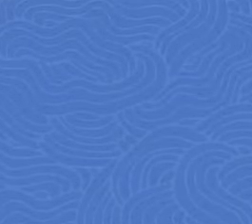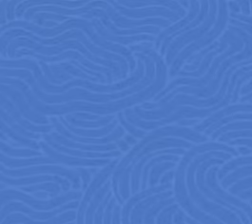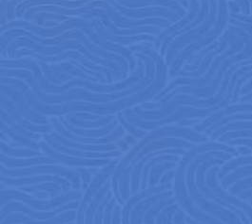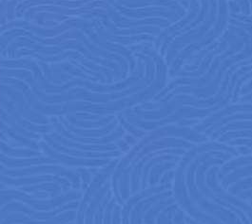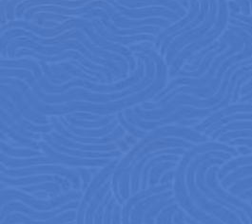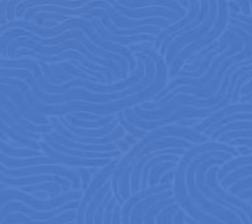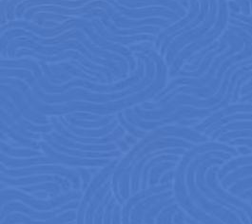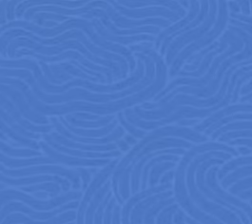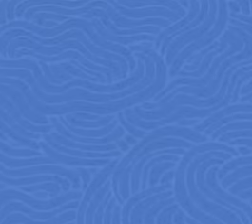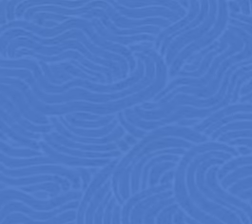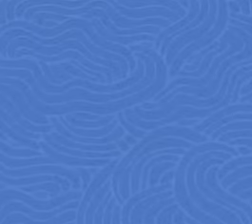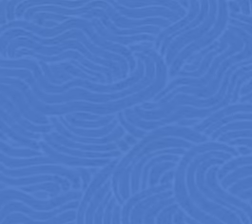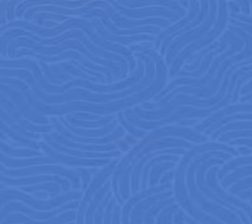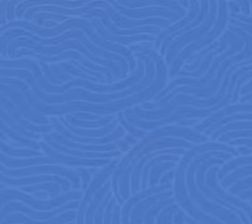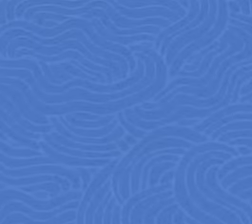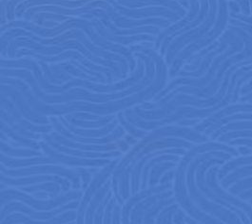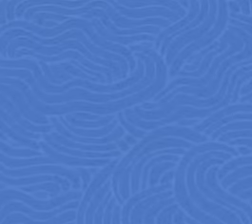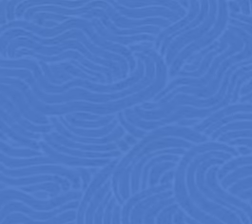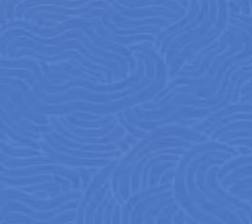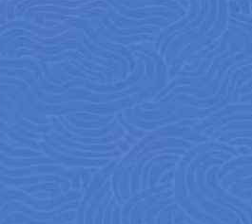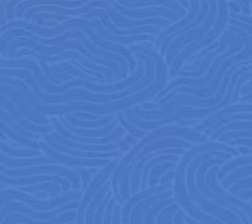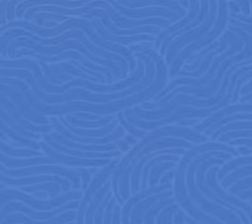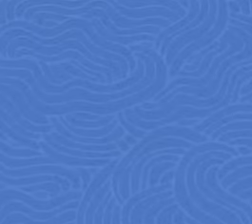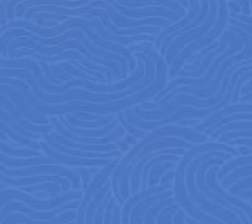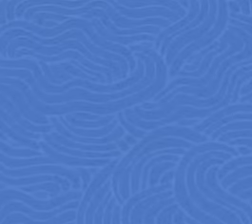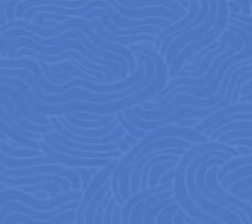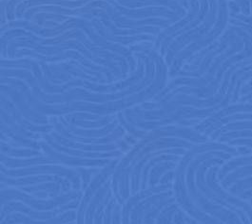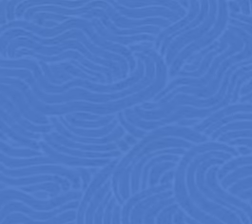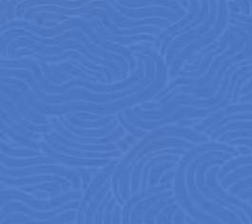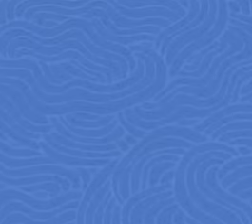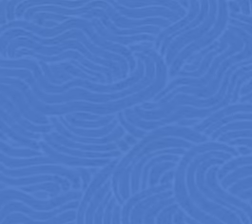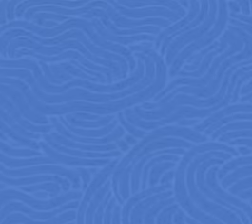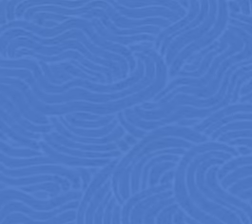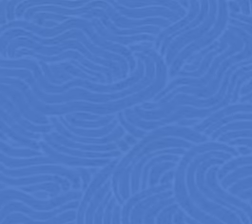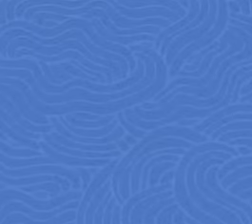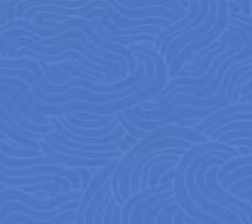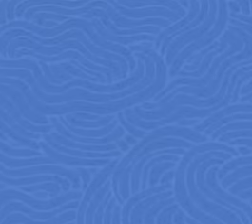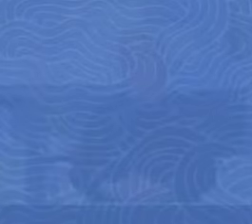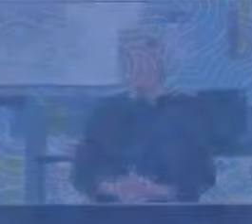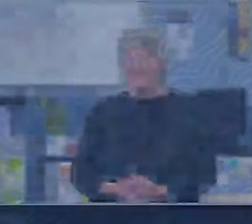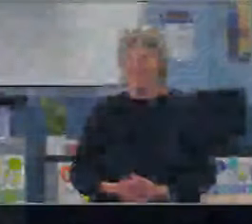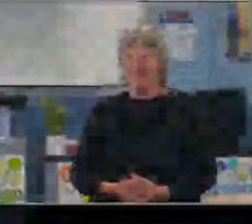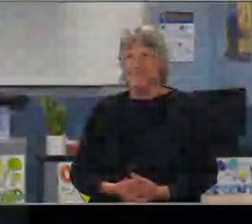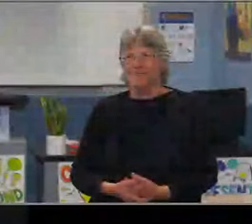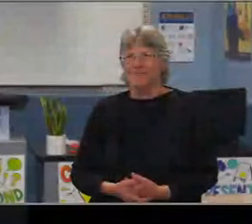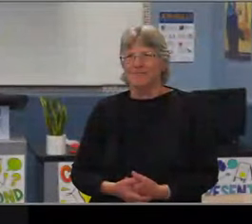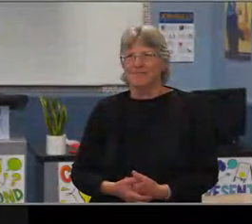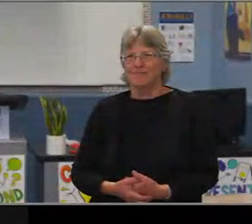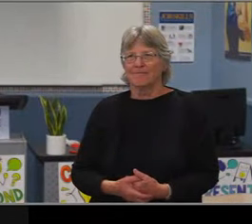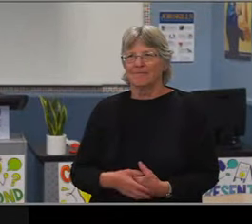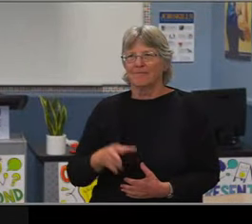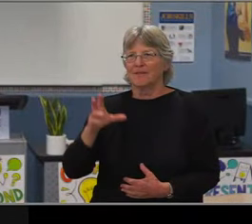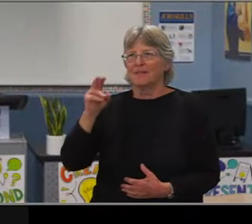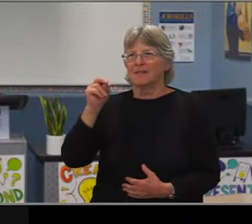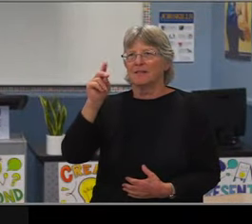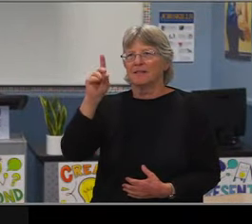There's also been increases in SBAC ELA proficiency rates in grades three and five of 19%,